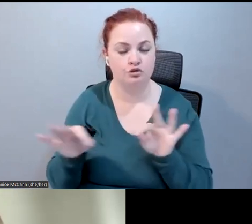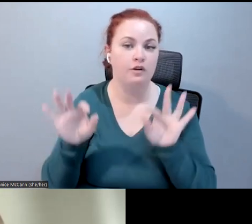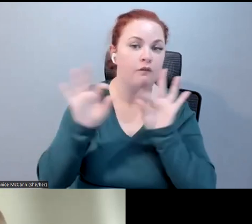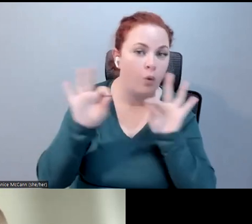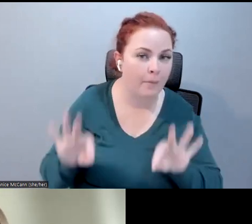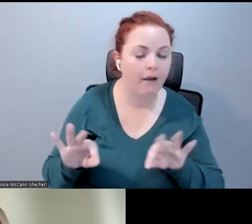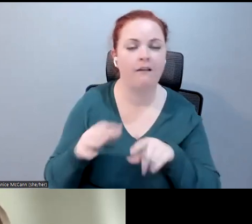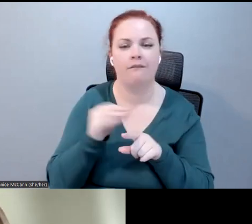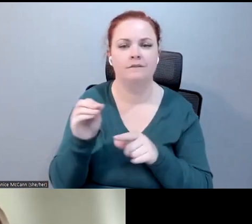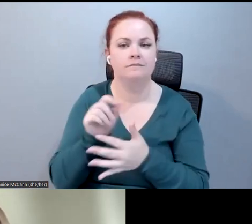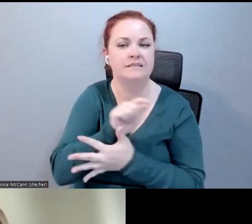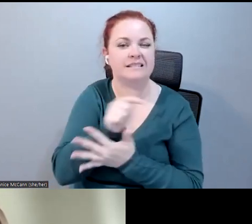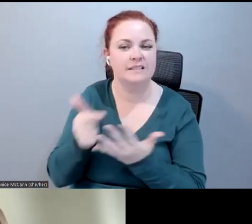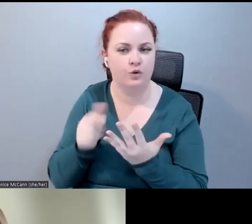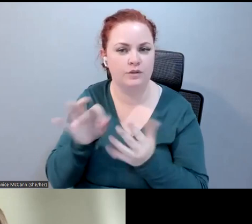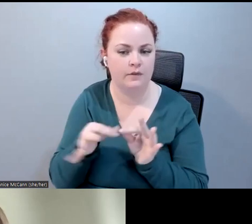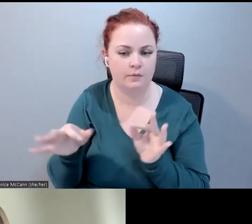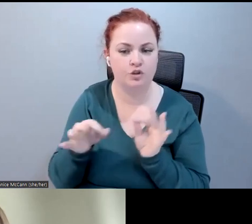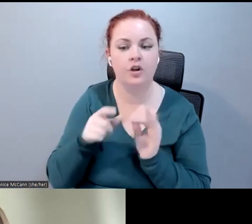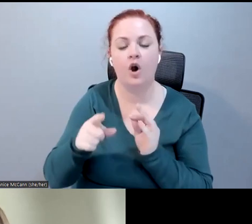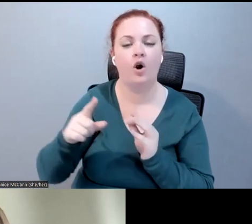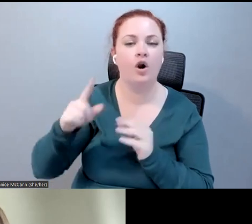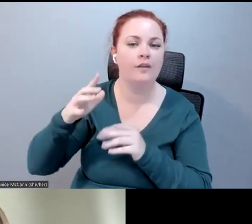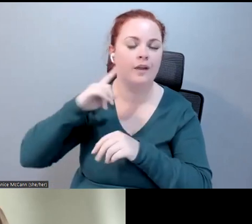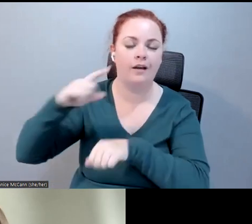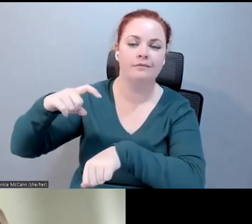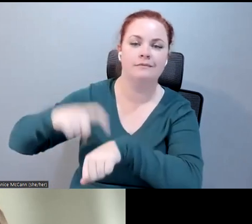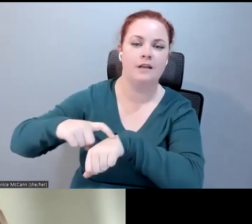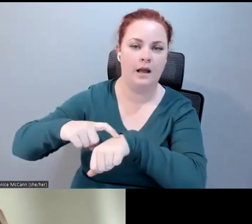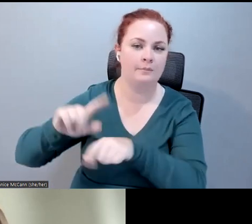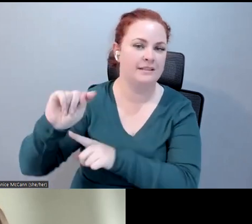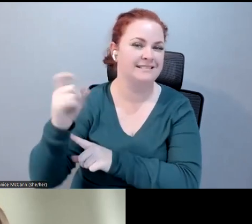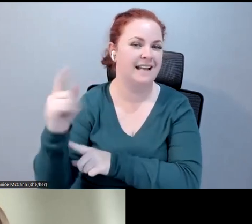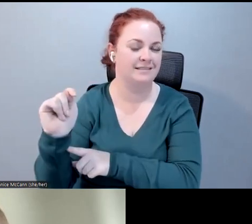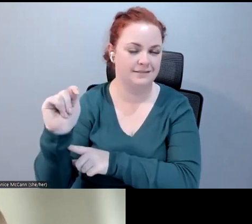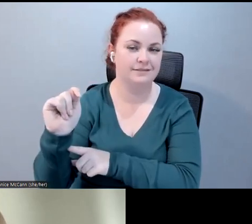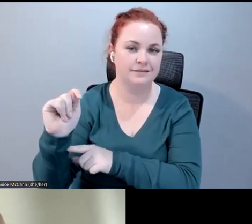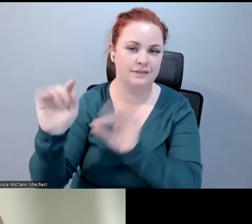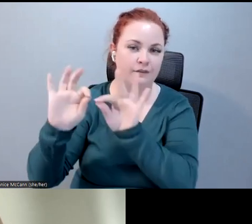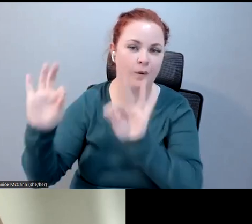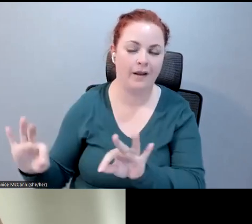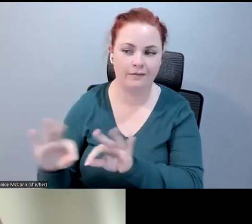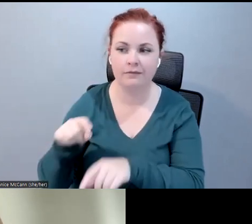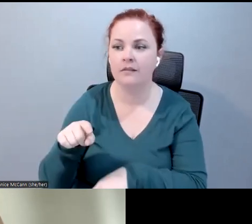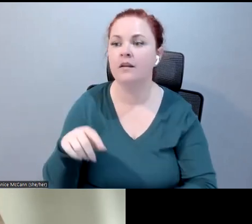caption formats are the time text formats, and those are the